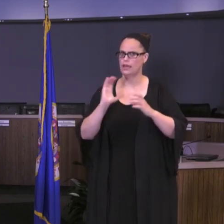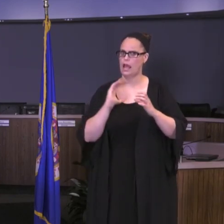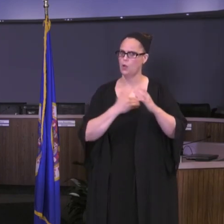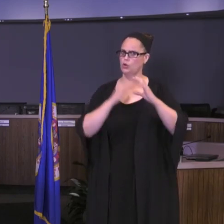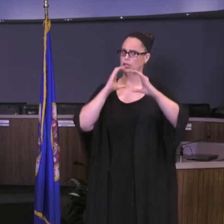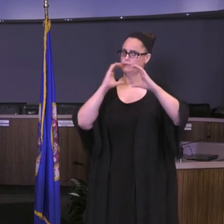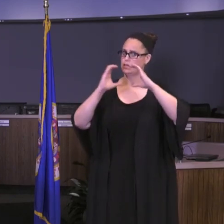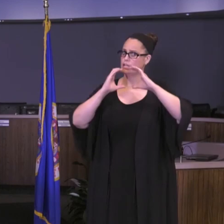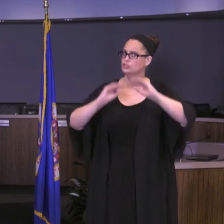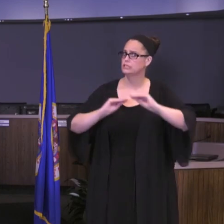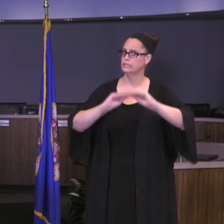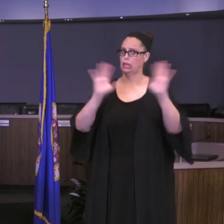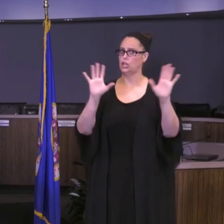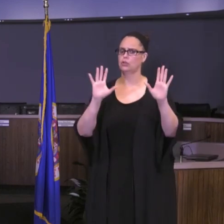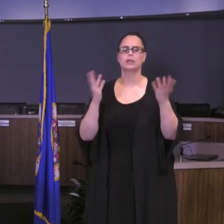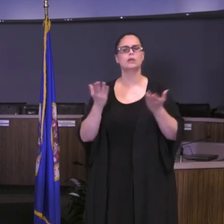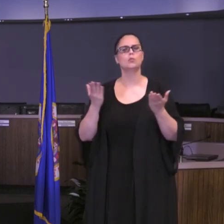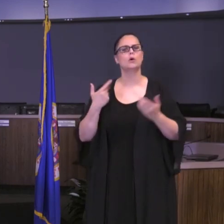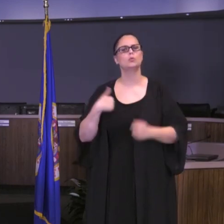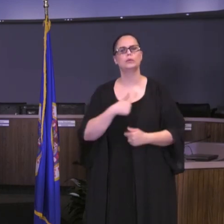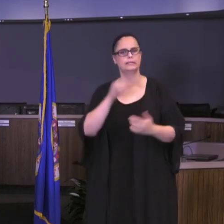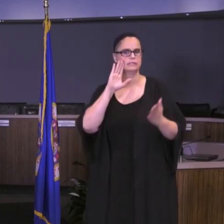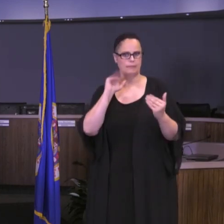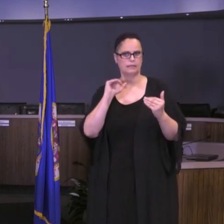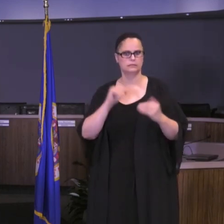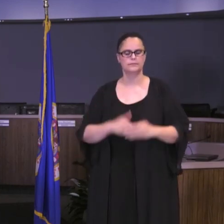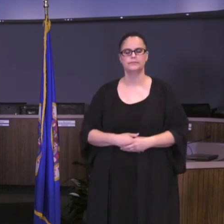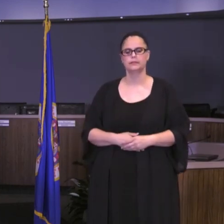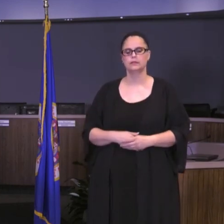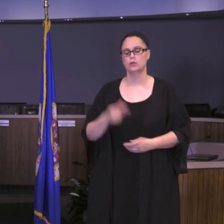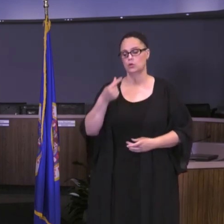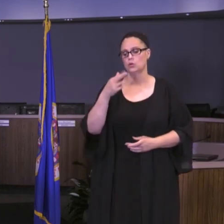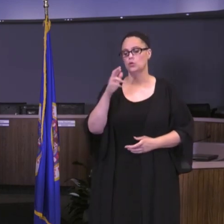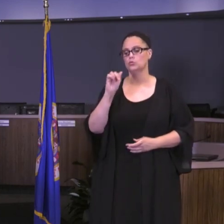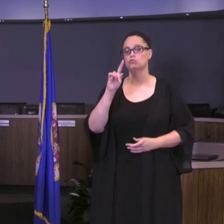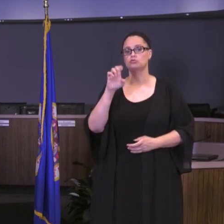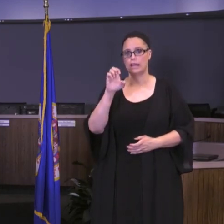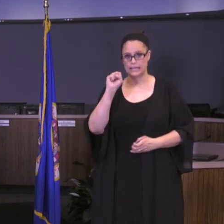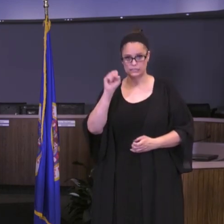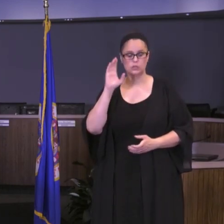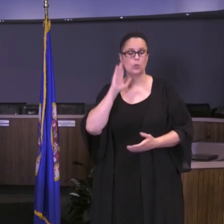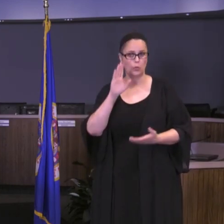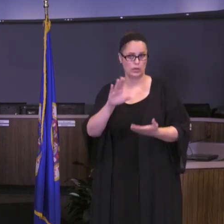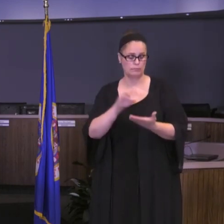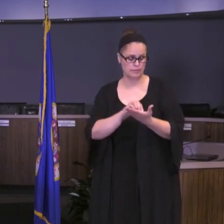those expectations are. Speaking of grading, grading will be recorded and reported based on achievement